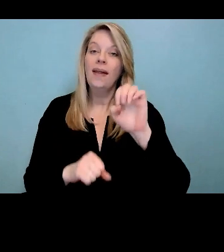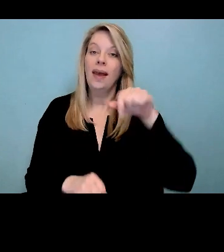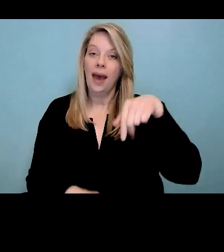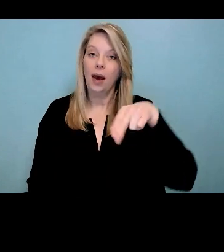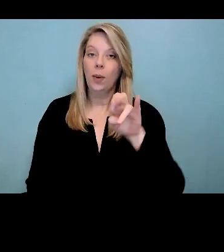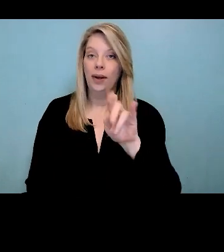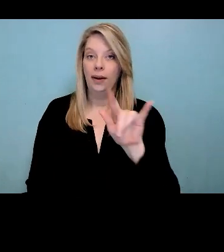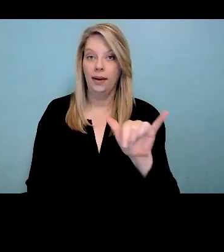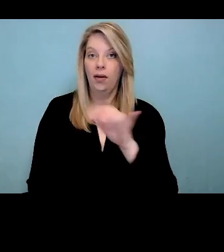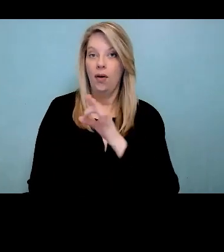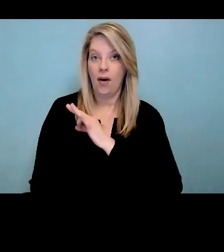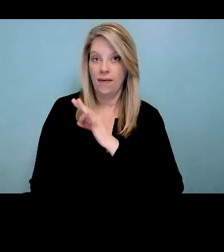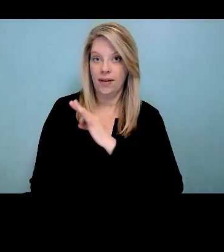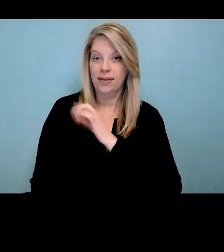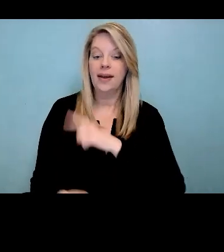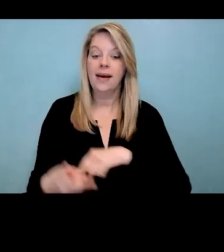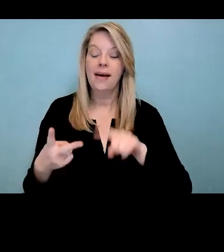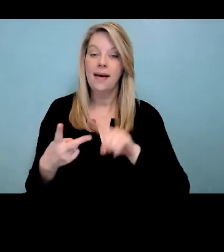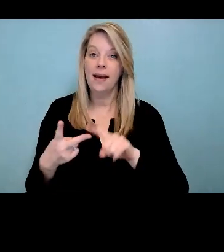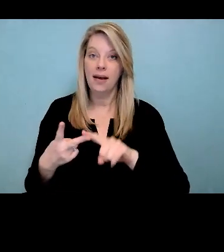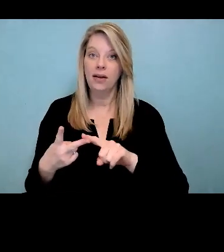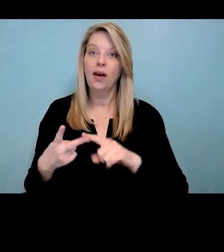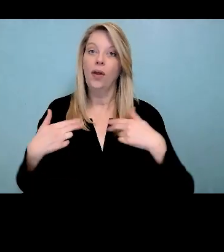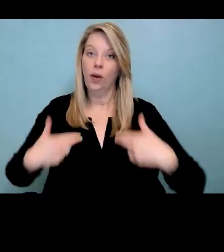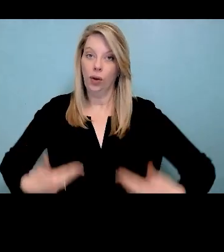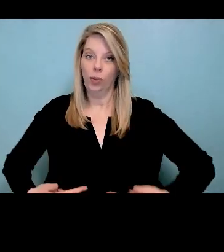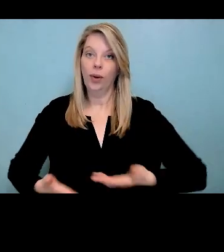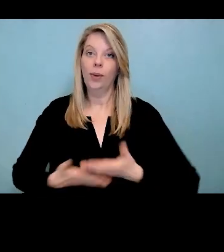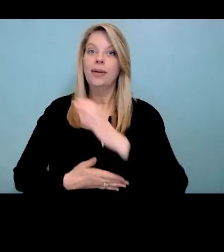office in partnership with the Human Rights Committee of Council.